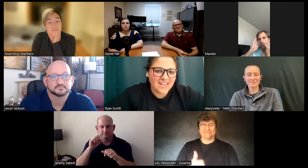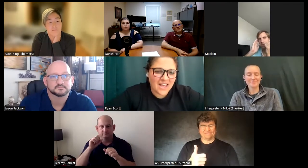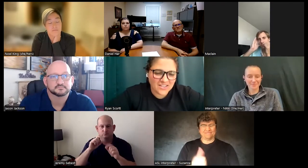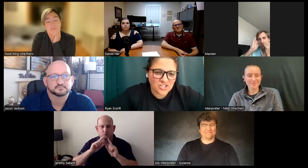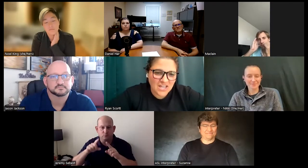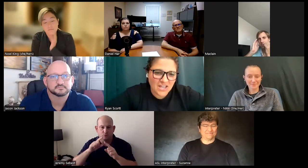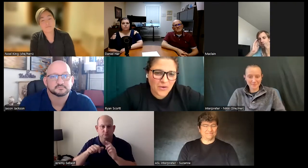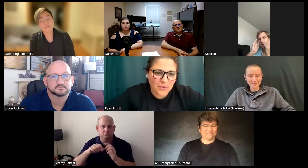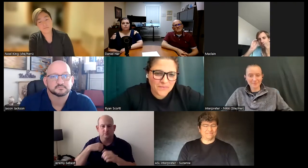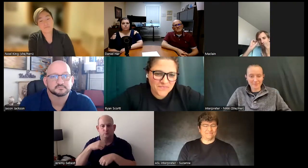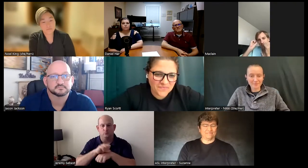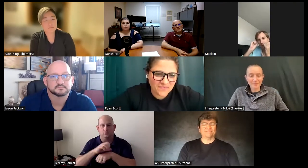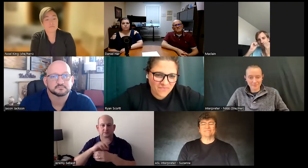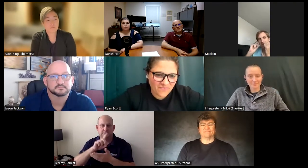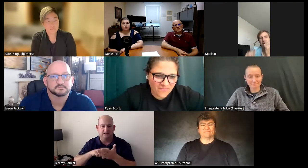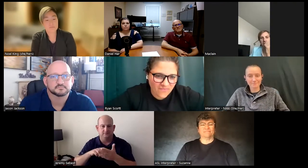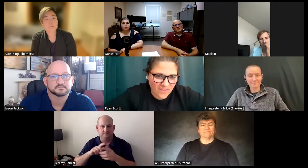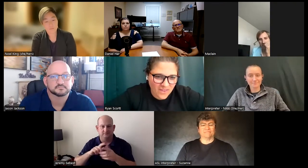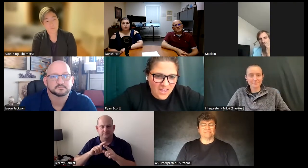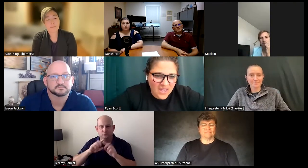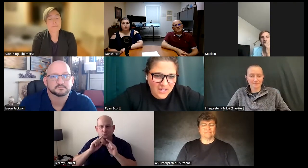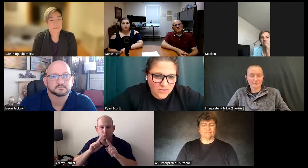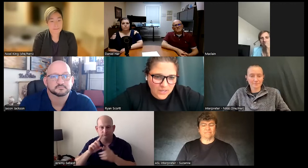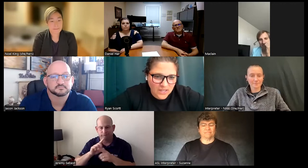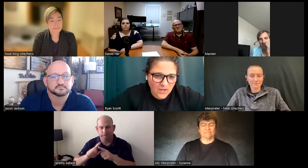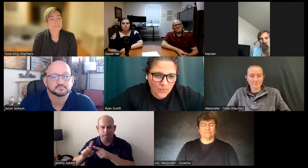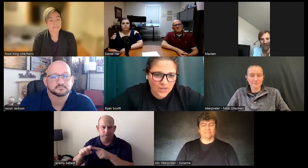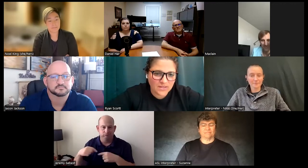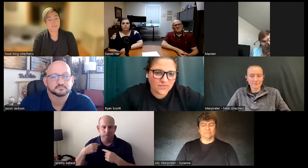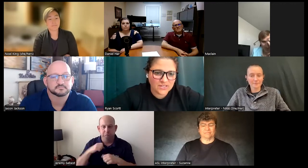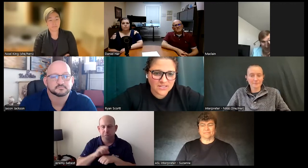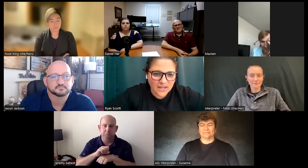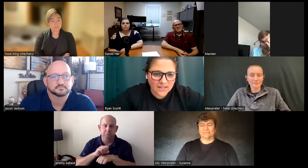at the GAO and I was working with different designs